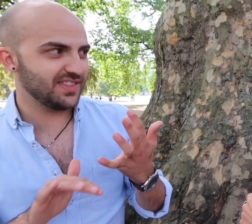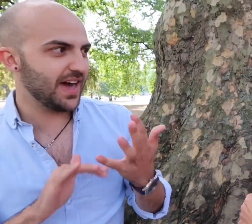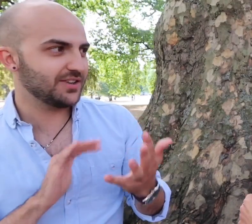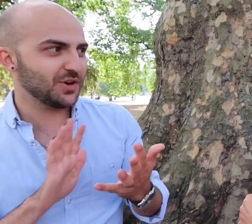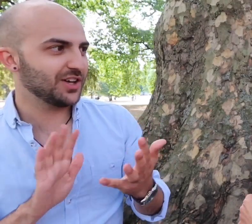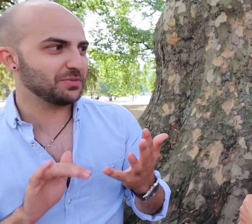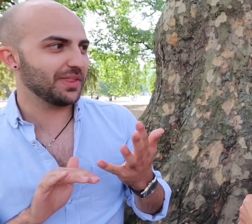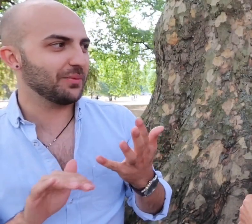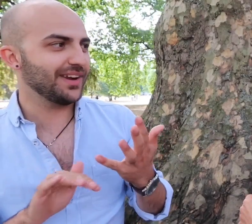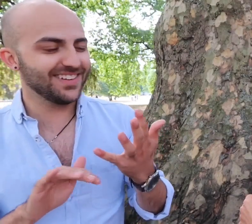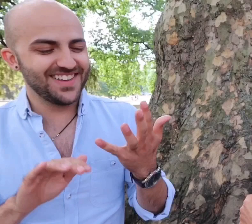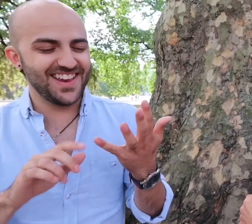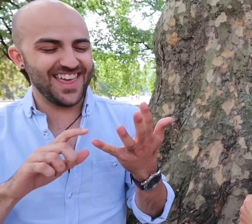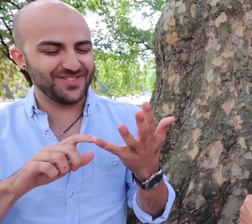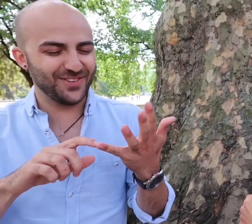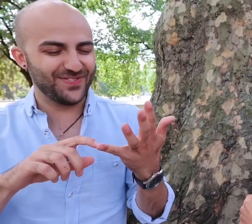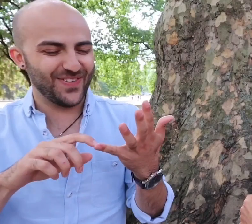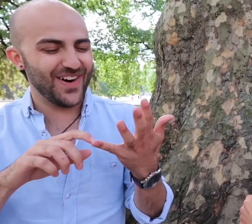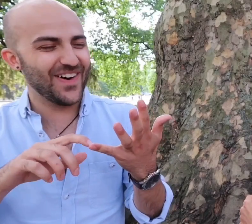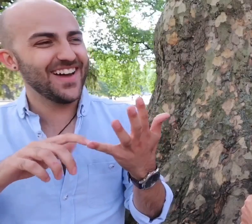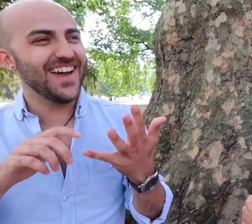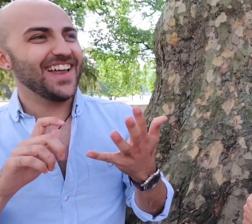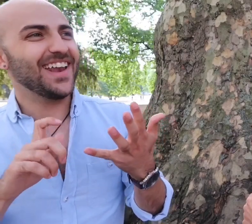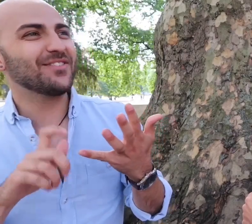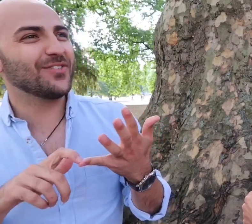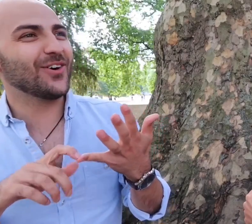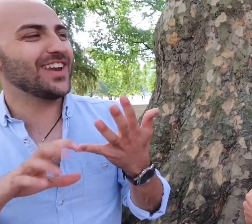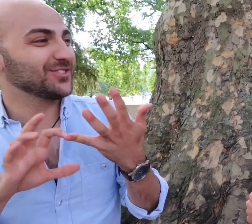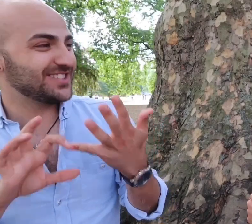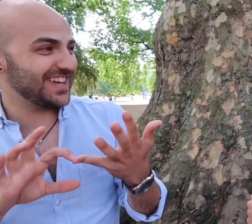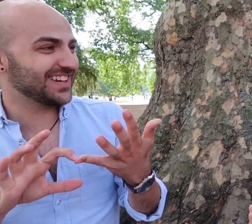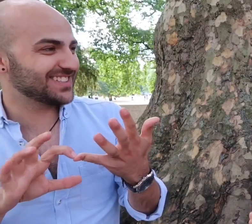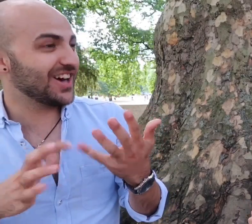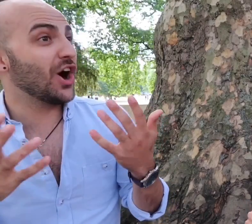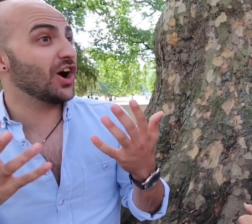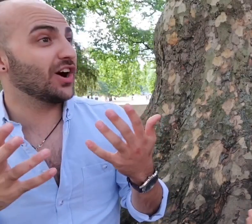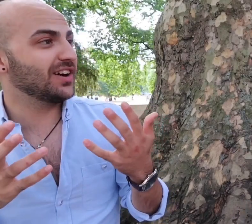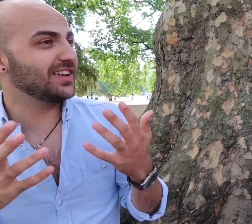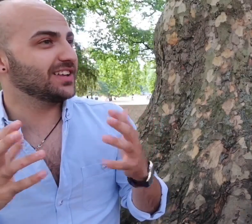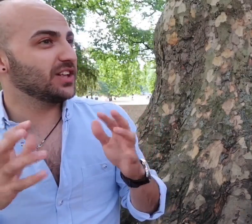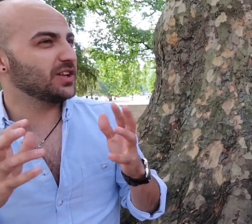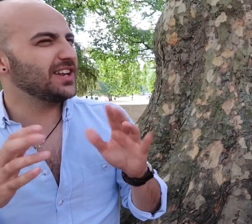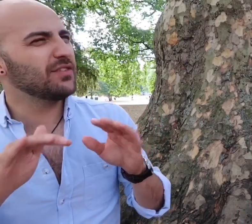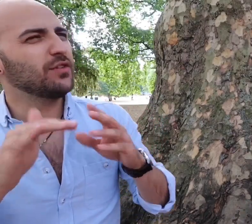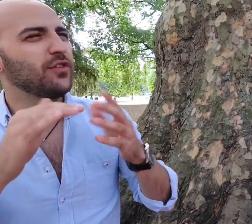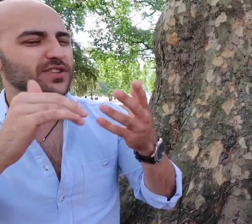there don't ask me where that went. Level four and level six.. Level four